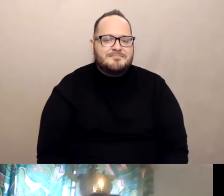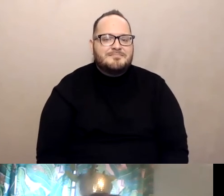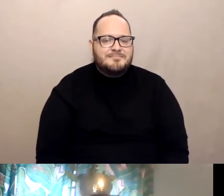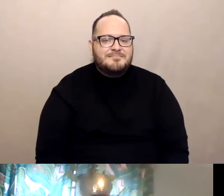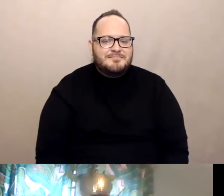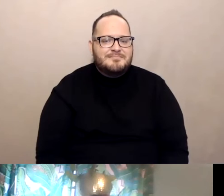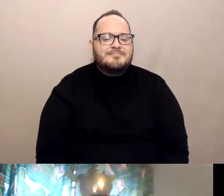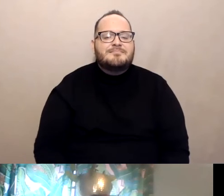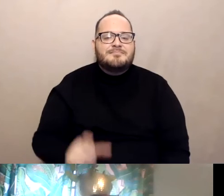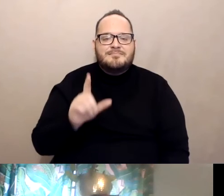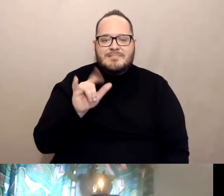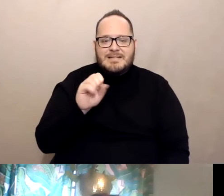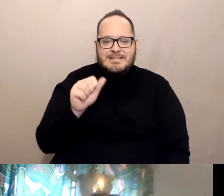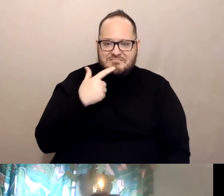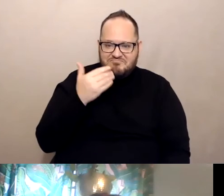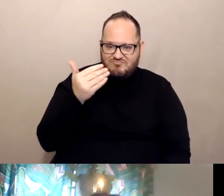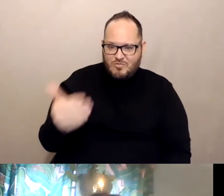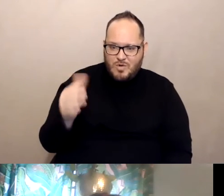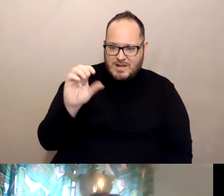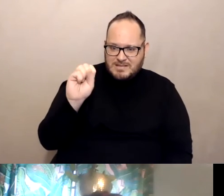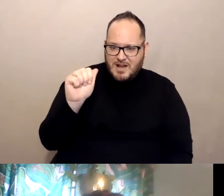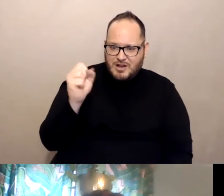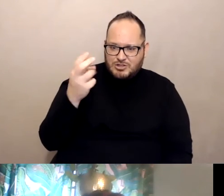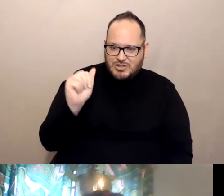Go ahead, Sascha and explain it to him please.